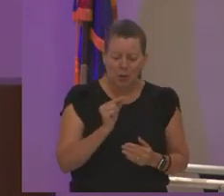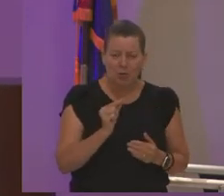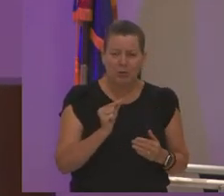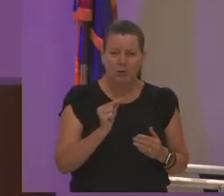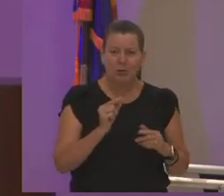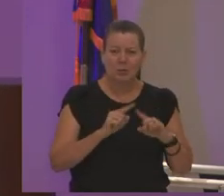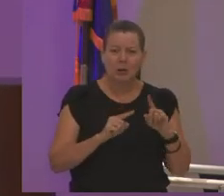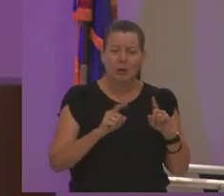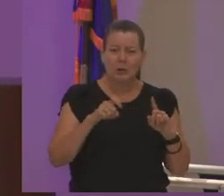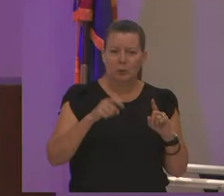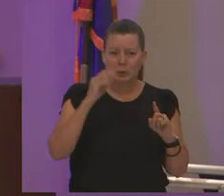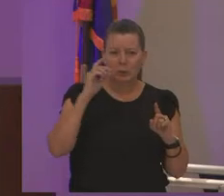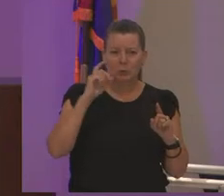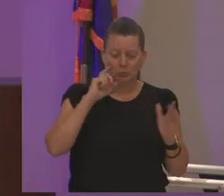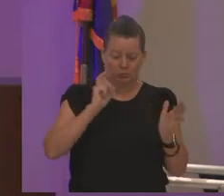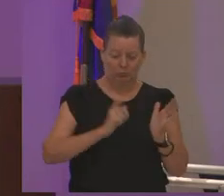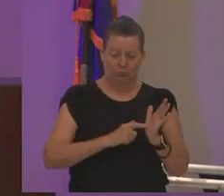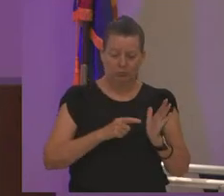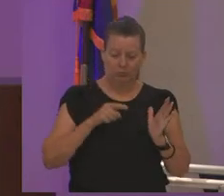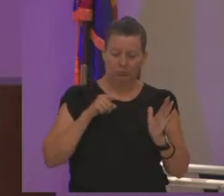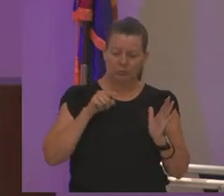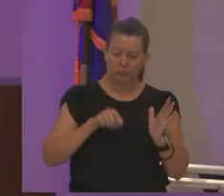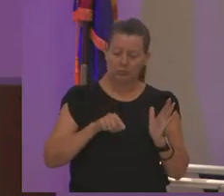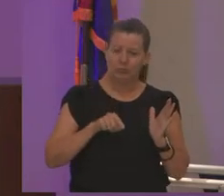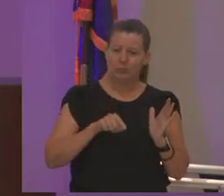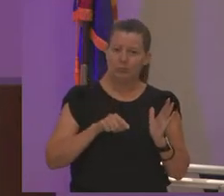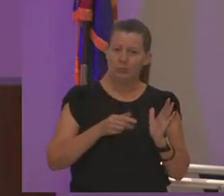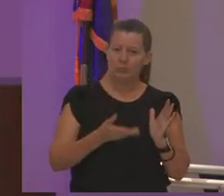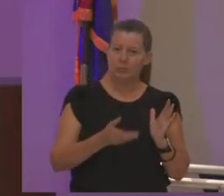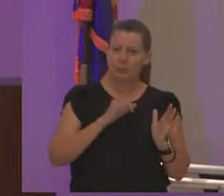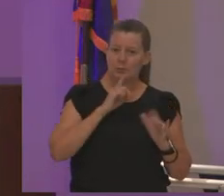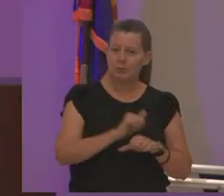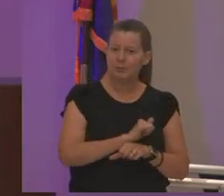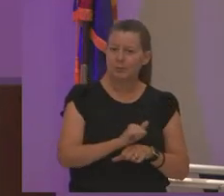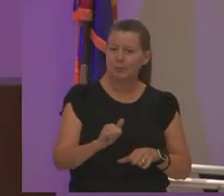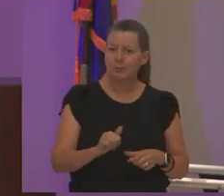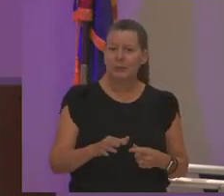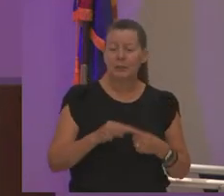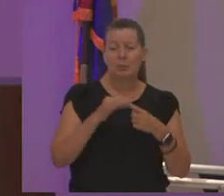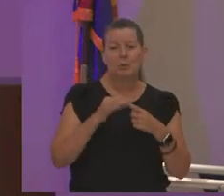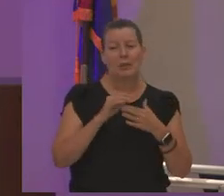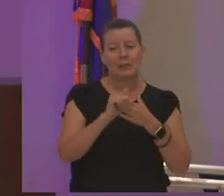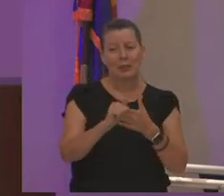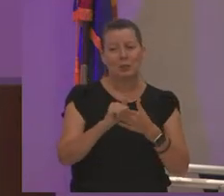exists and do better especially when you're in the leadership position in a position to do better